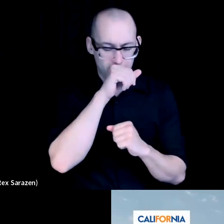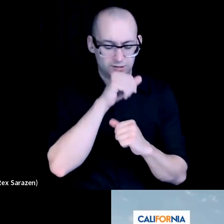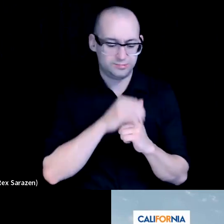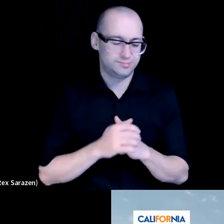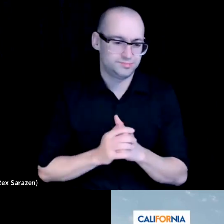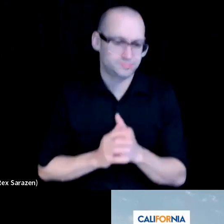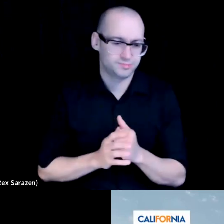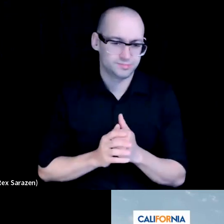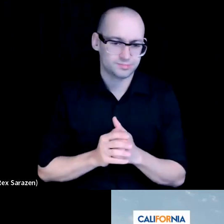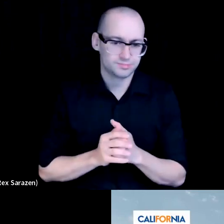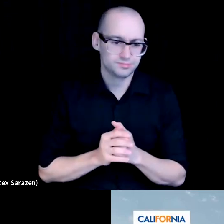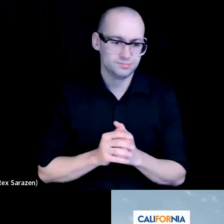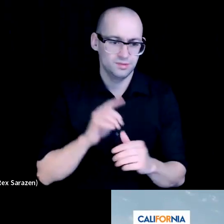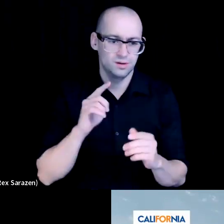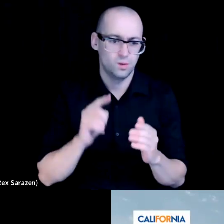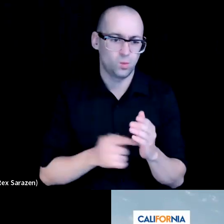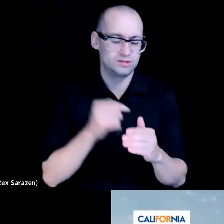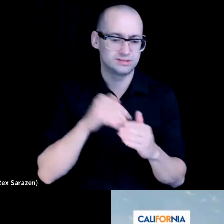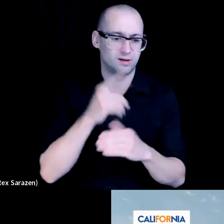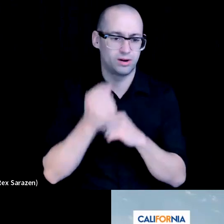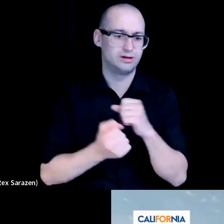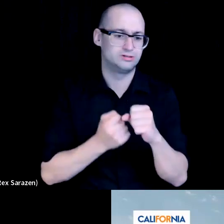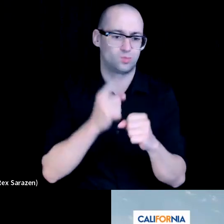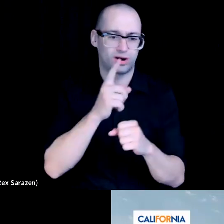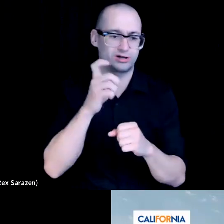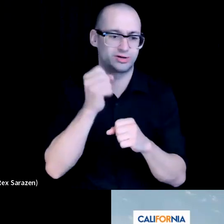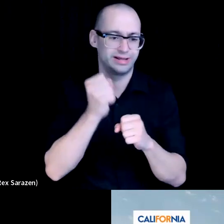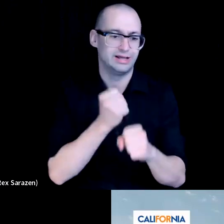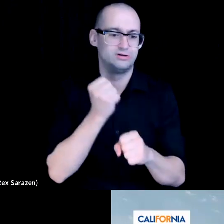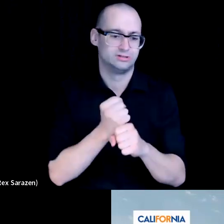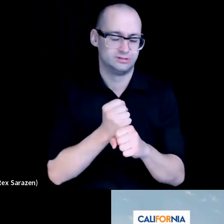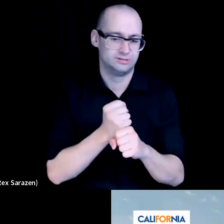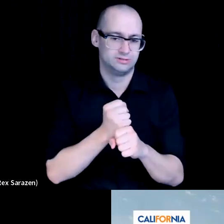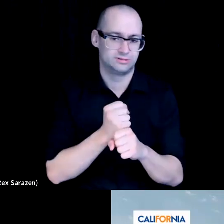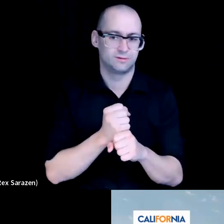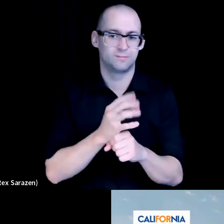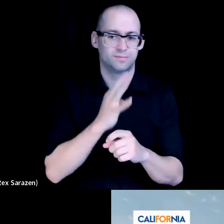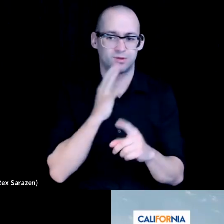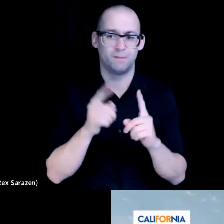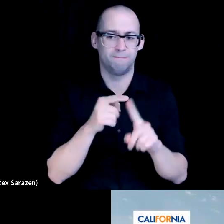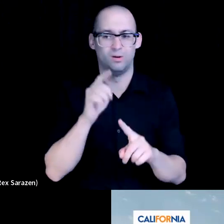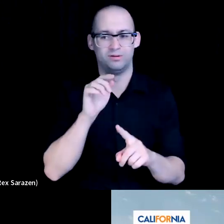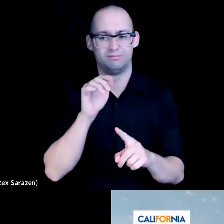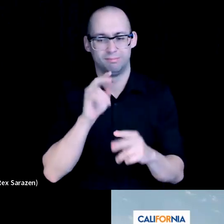these really once in a 100 year investments that have come to the state to create you